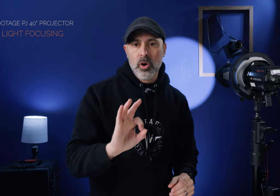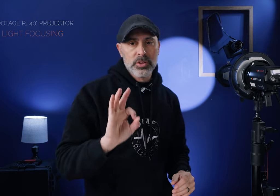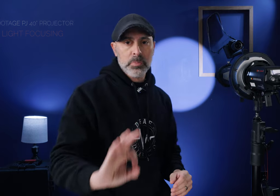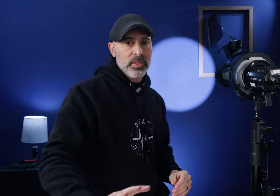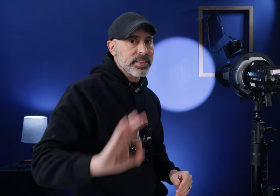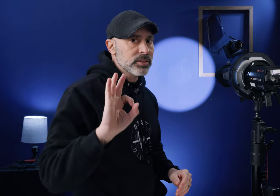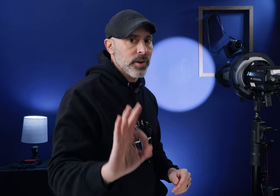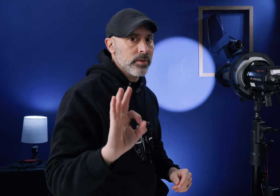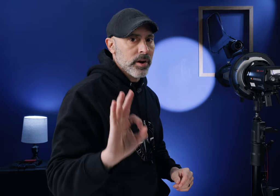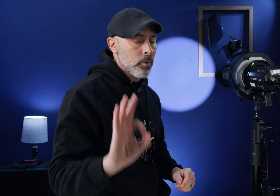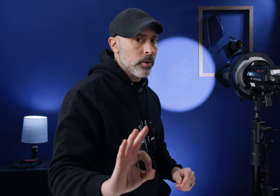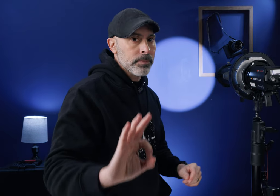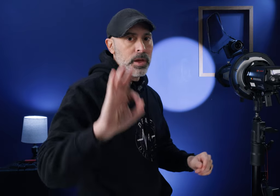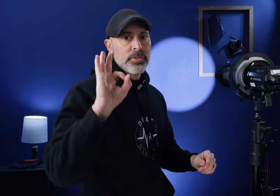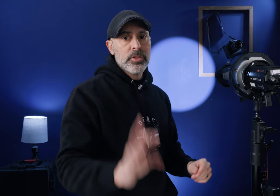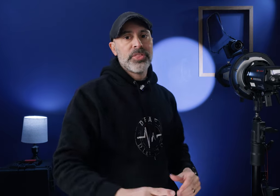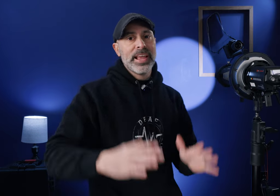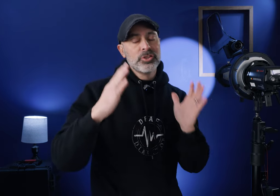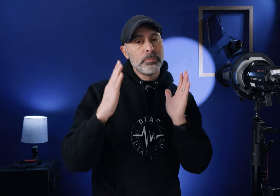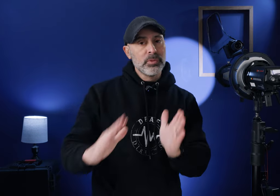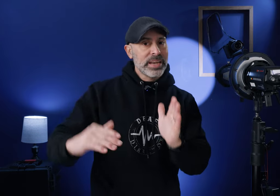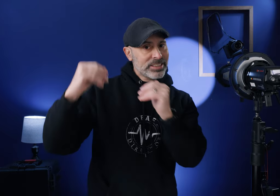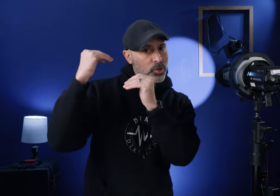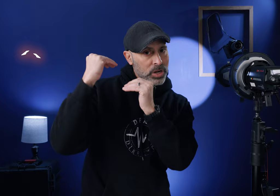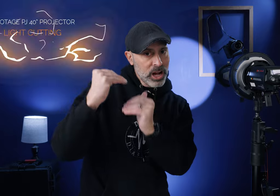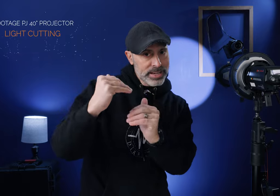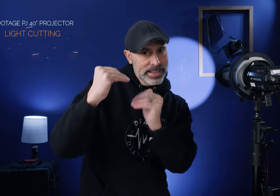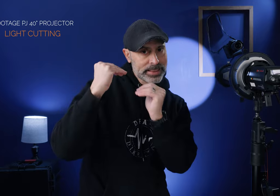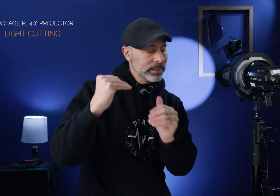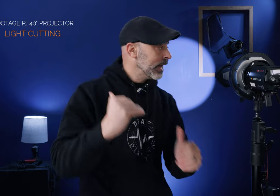of the spotlight that is very very important the other thing is your ability to cut the light and